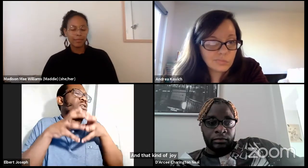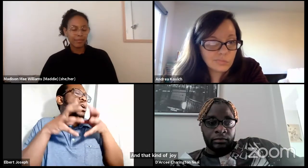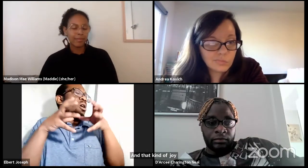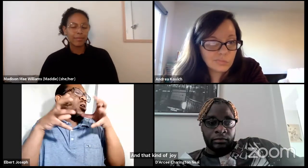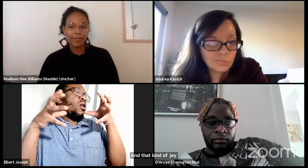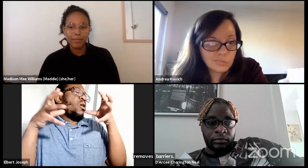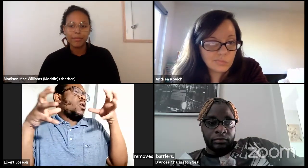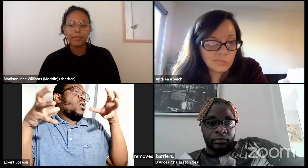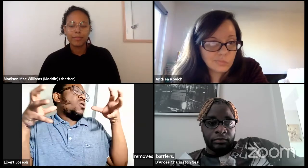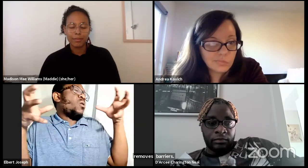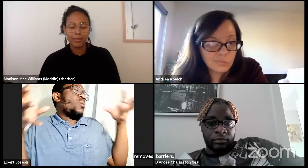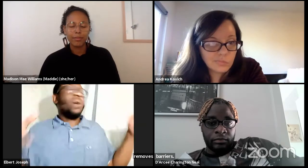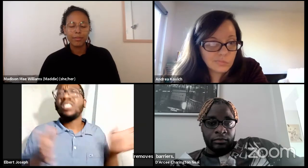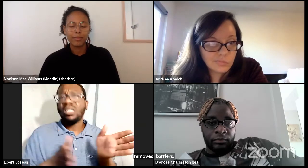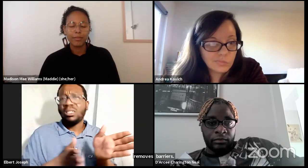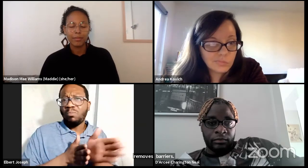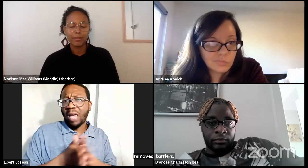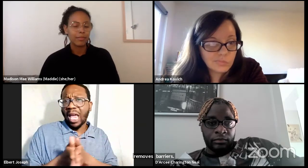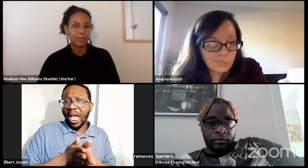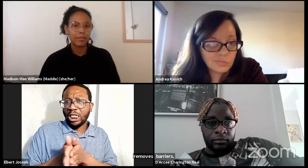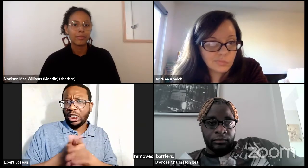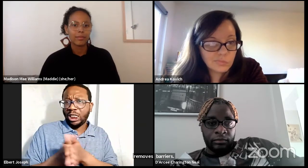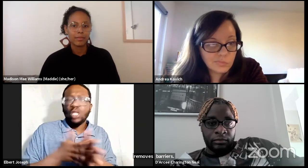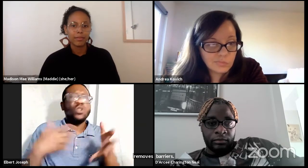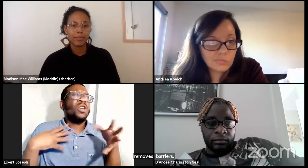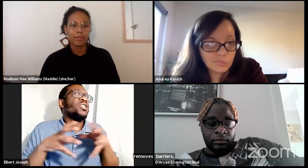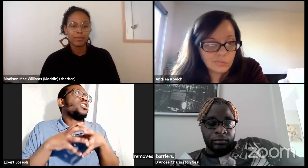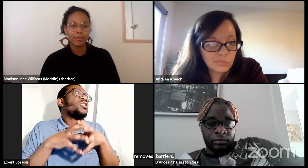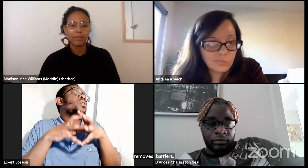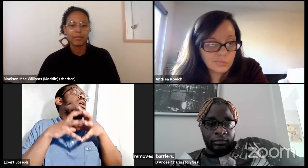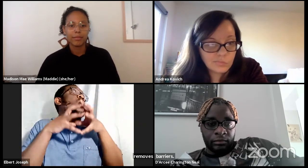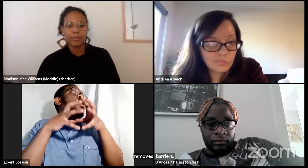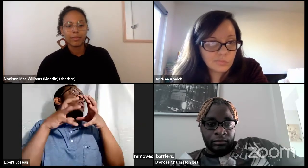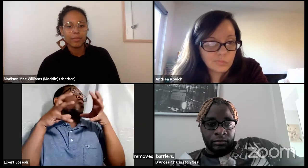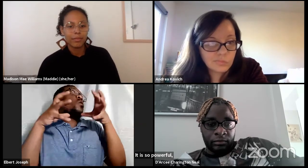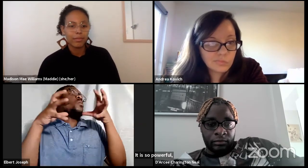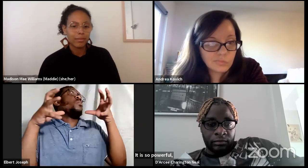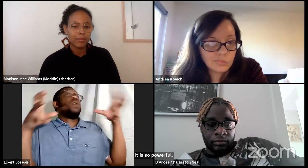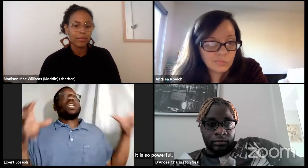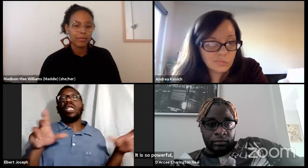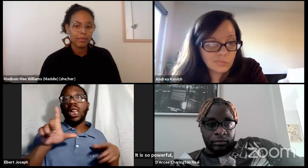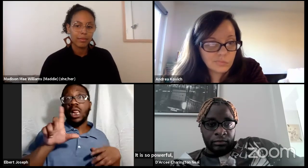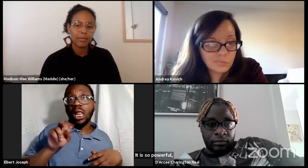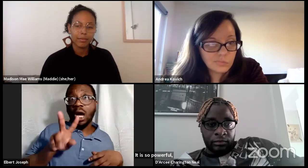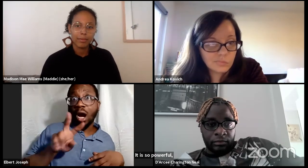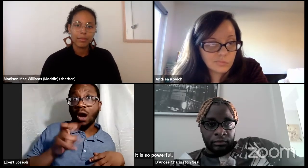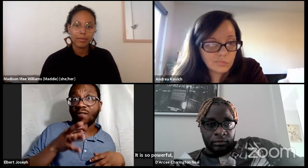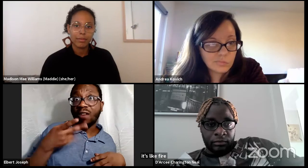It's like fire and it builds, and it grows and it deepens your passion.